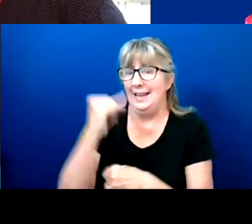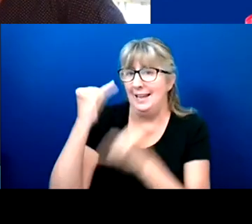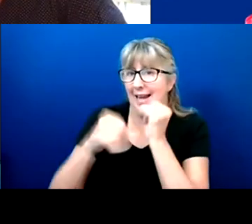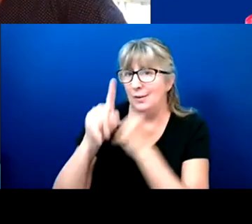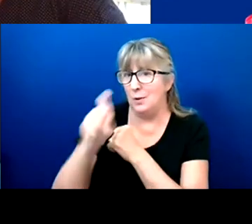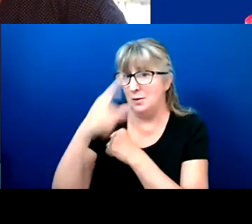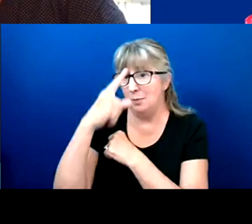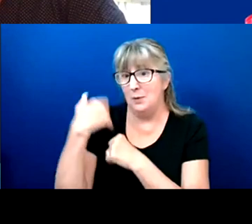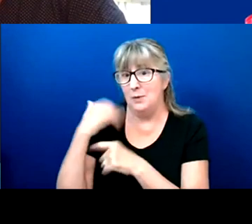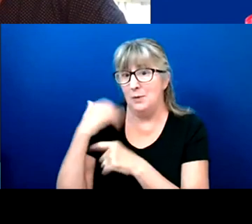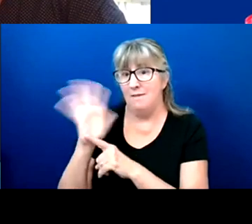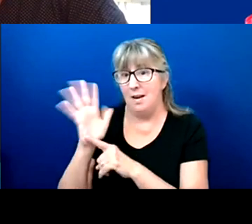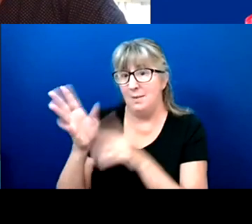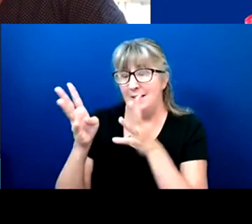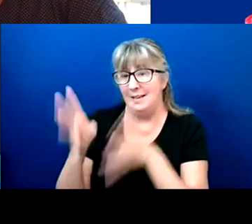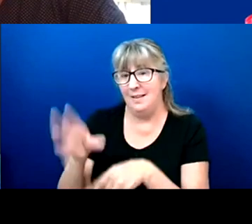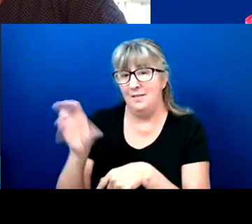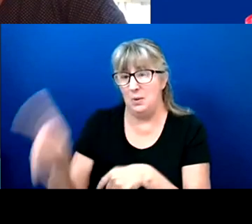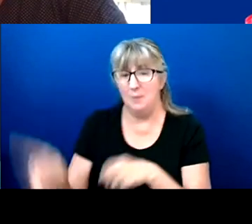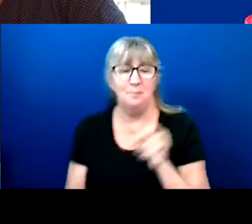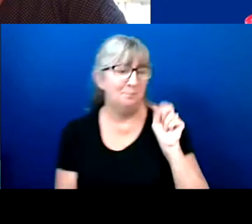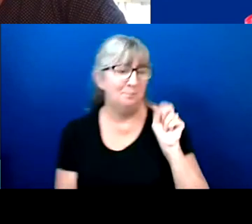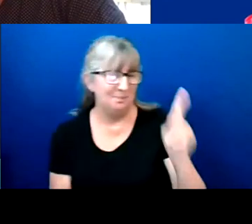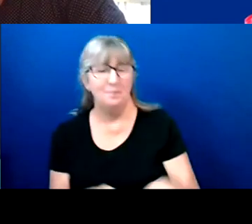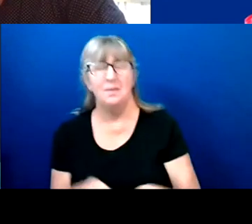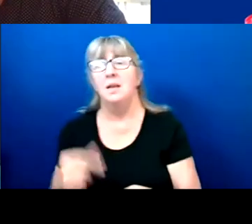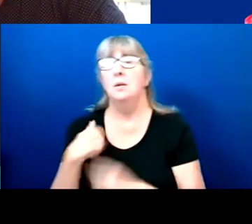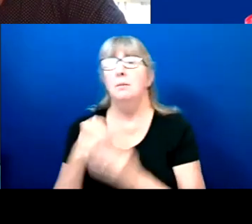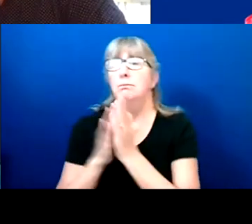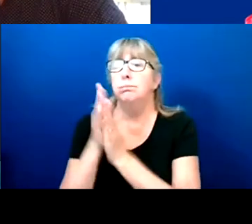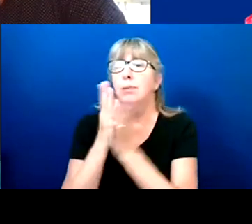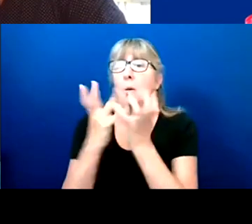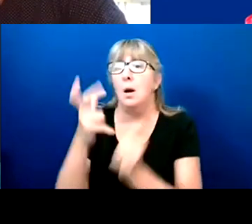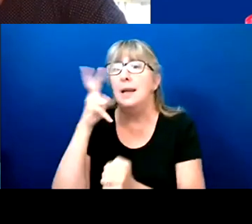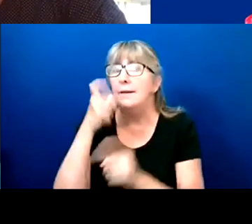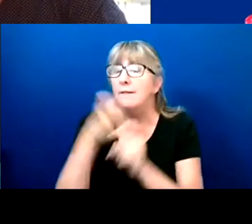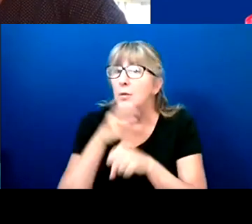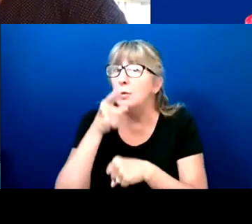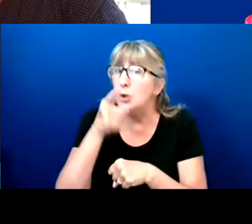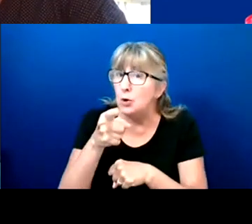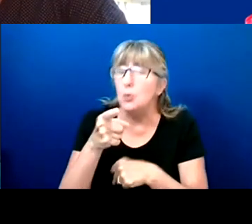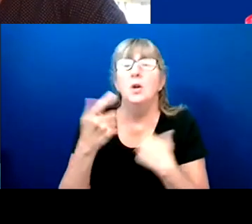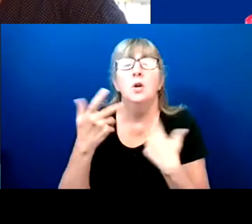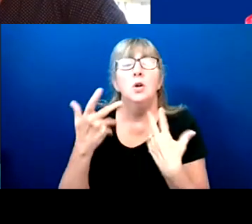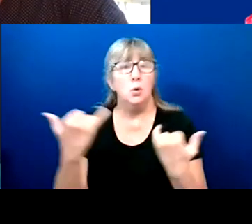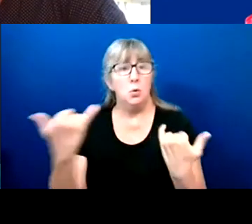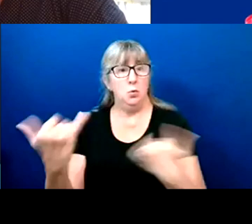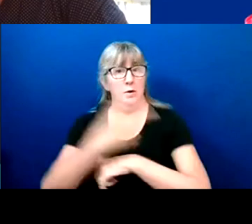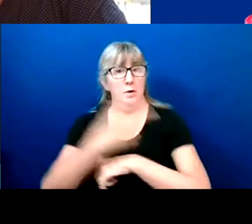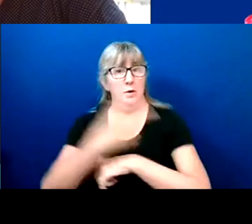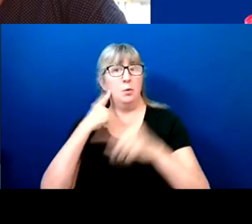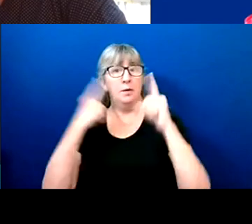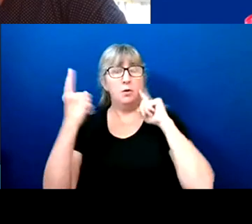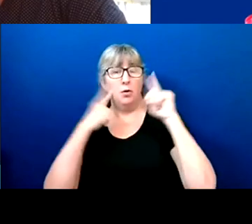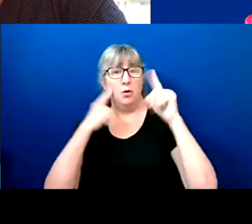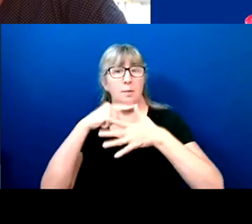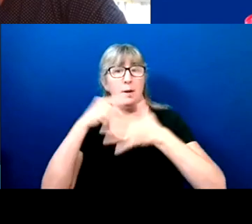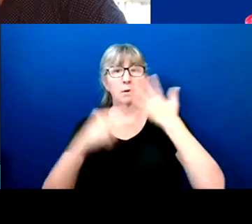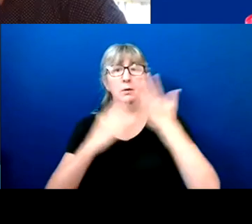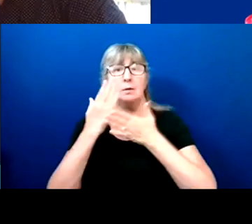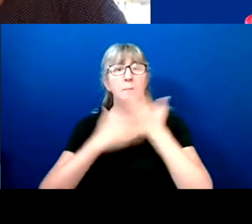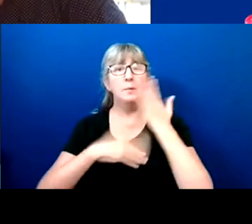I really want to hear from you, so today we've heard about the some of